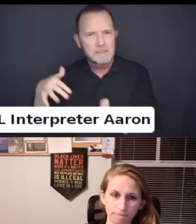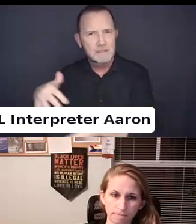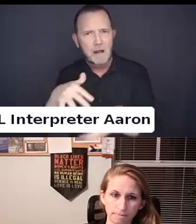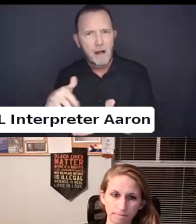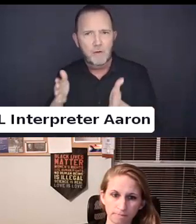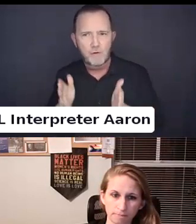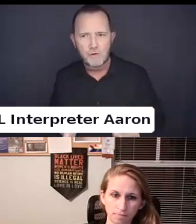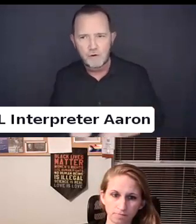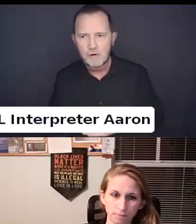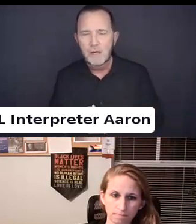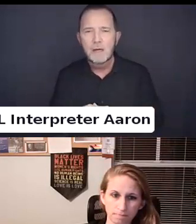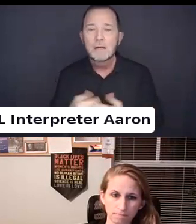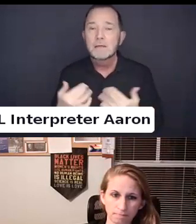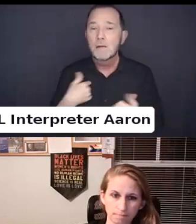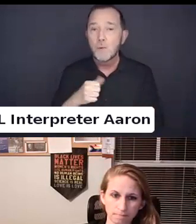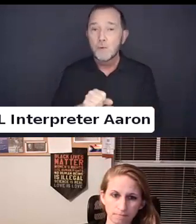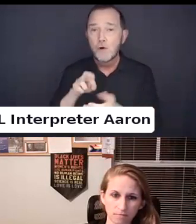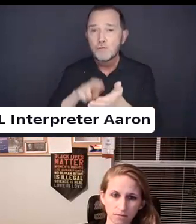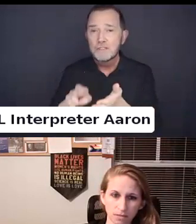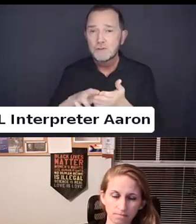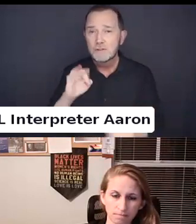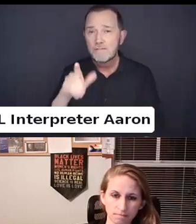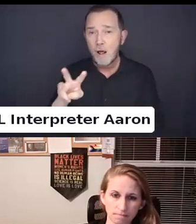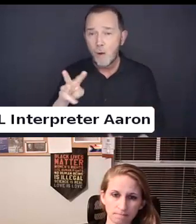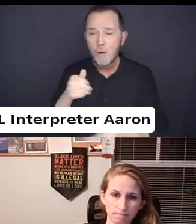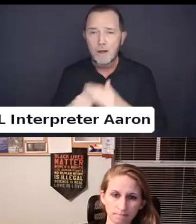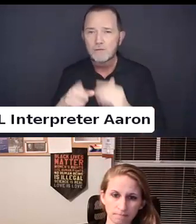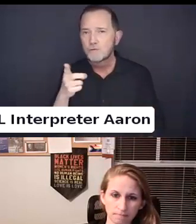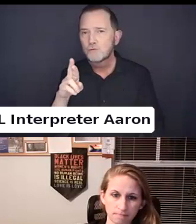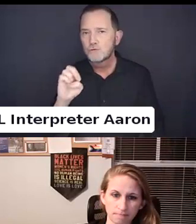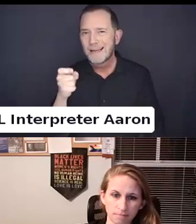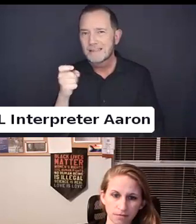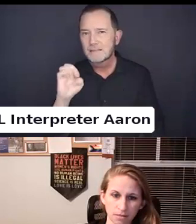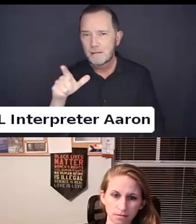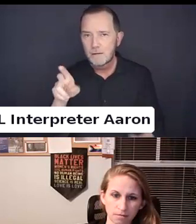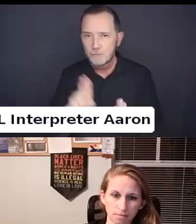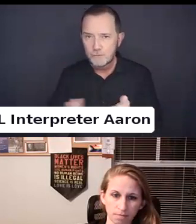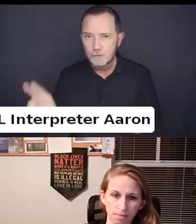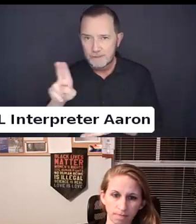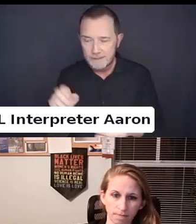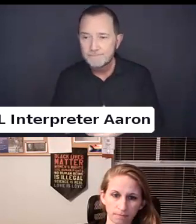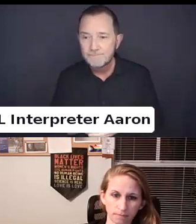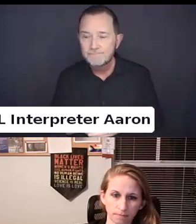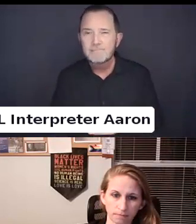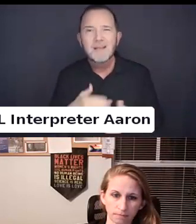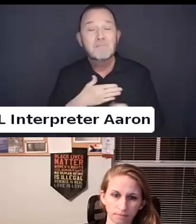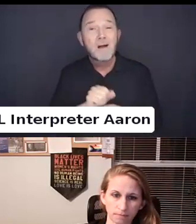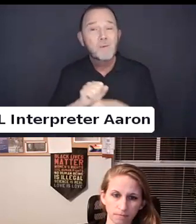And I work. I do.